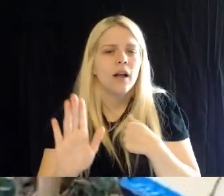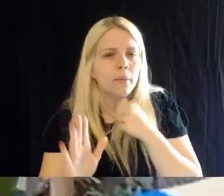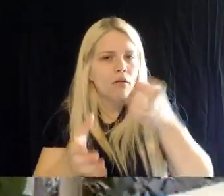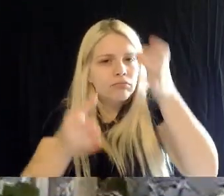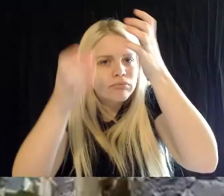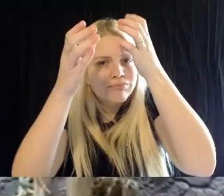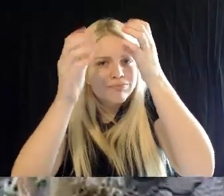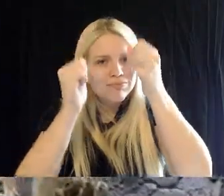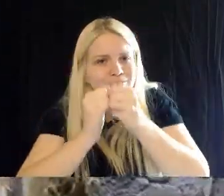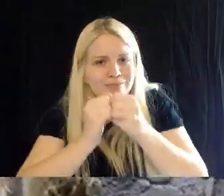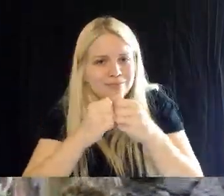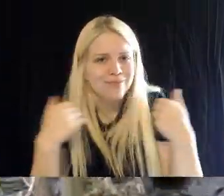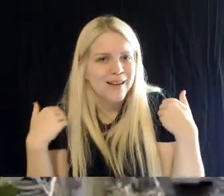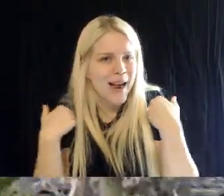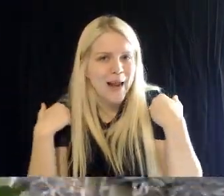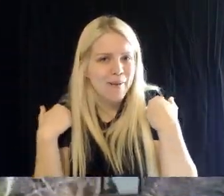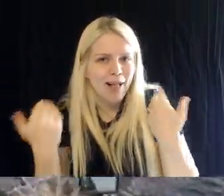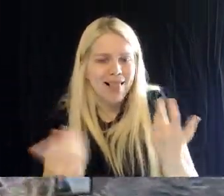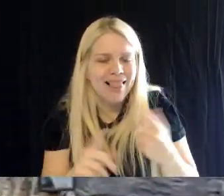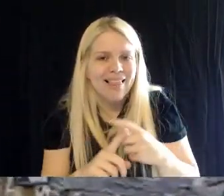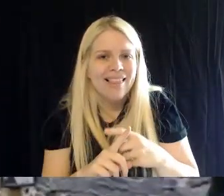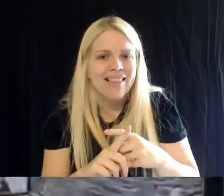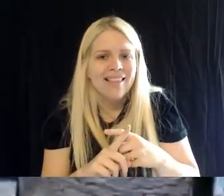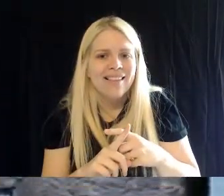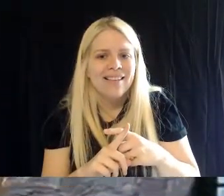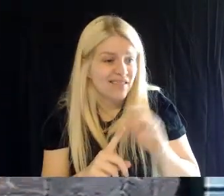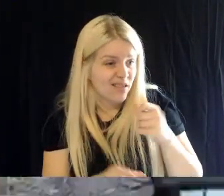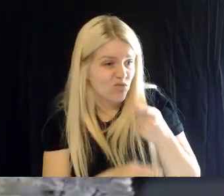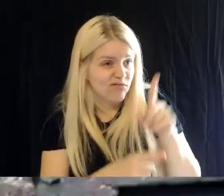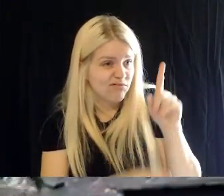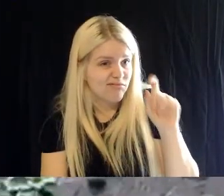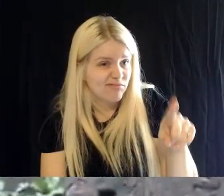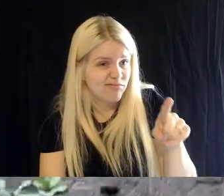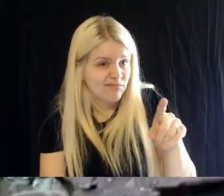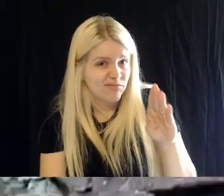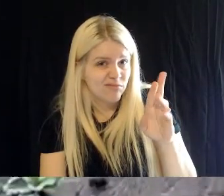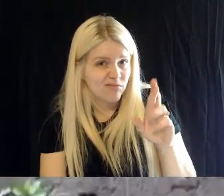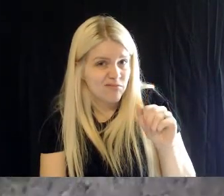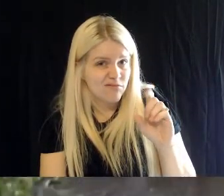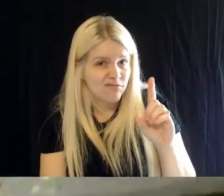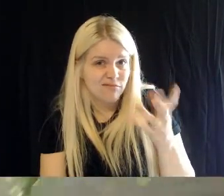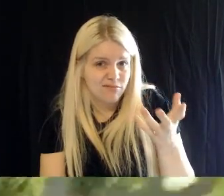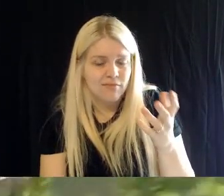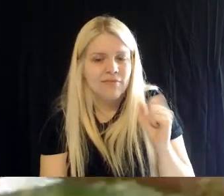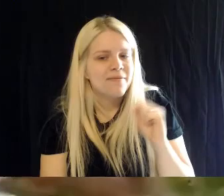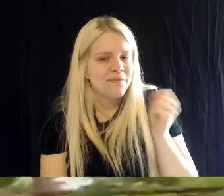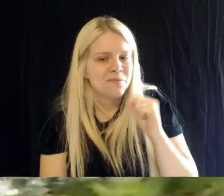You wanna nod your head, Britt? Is that accurate? Yeah, okay. So yeah,